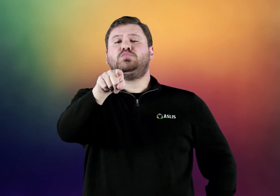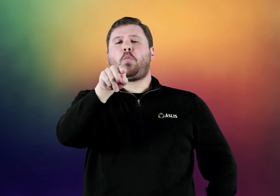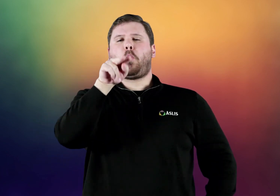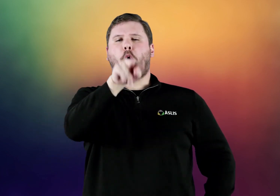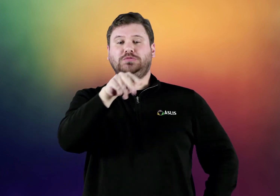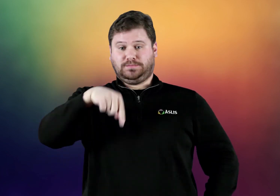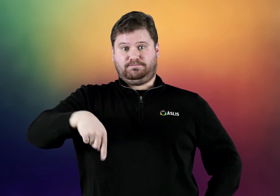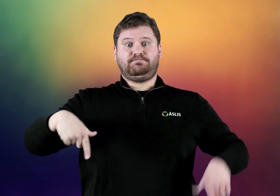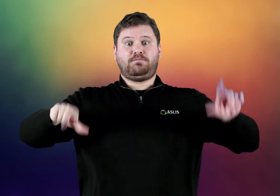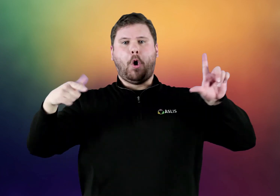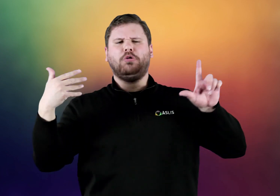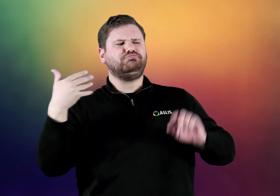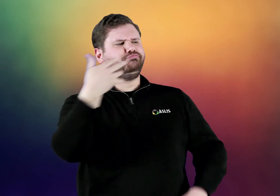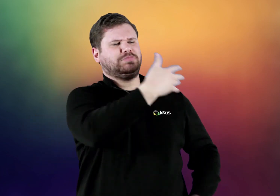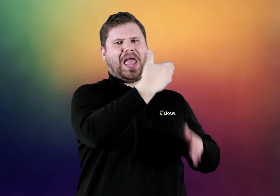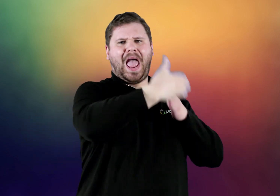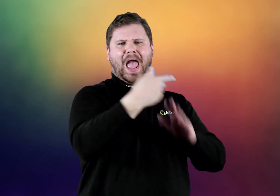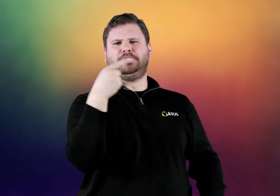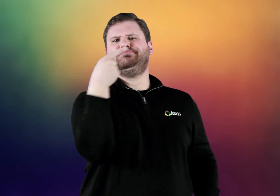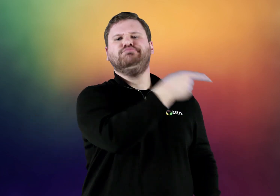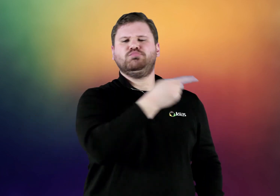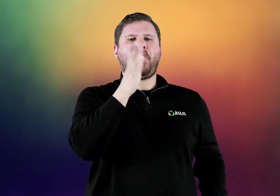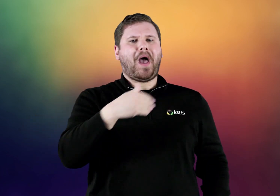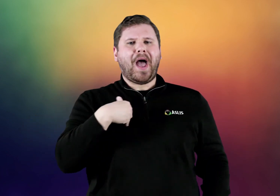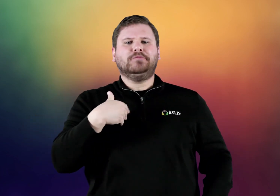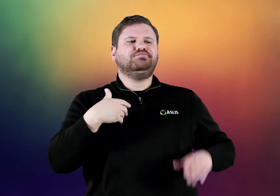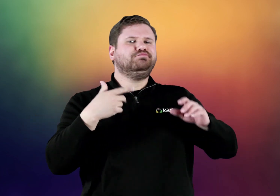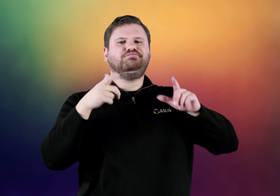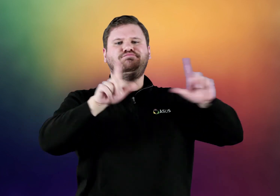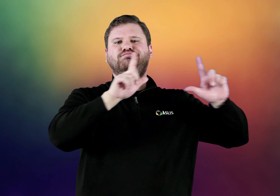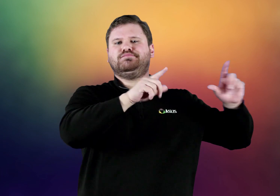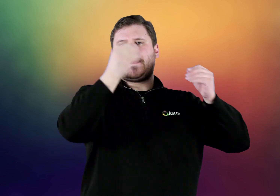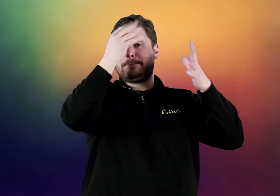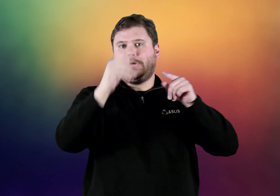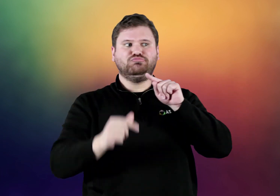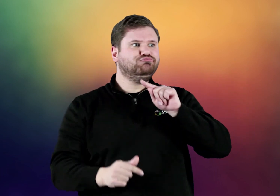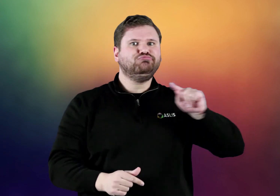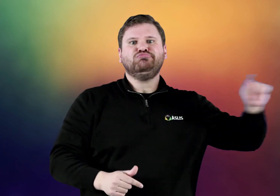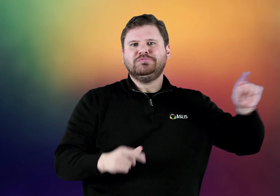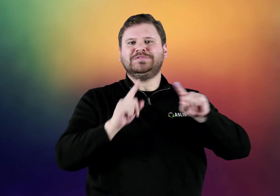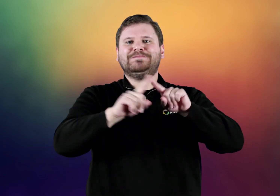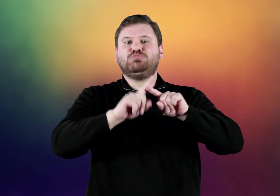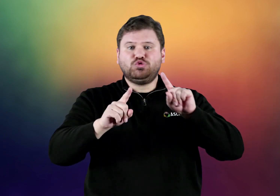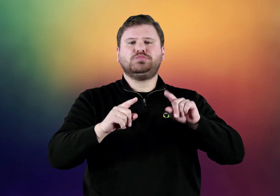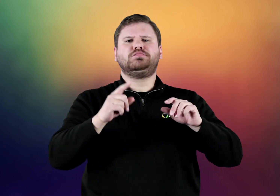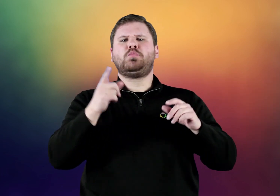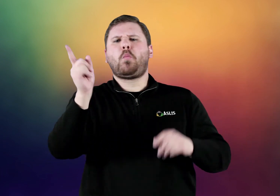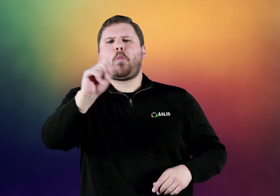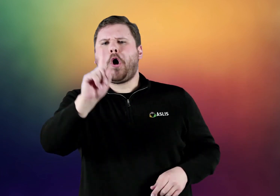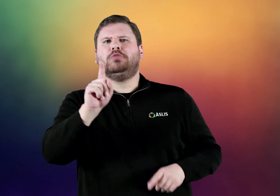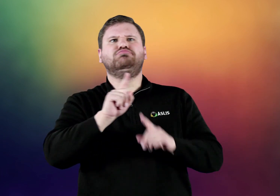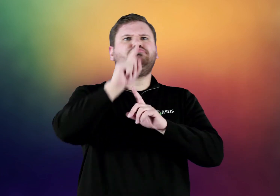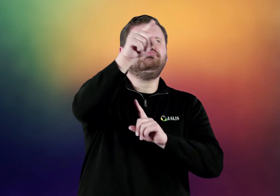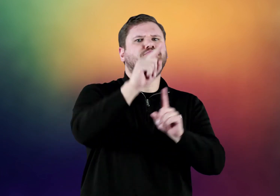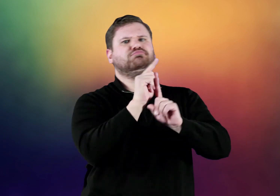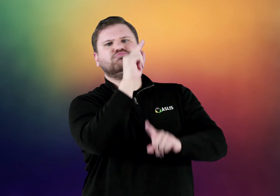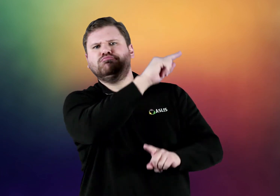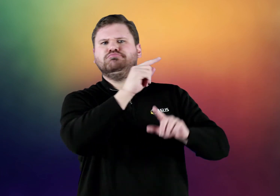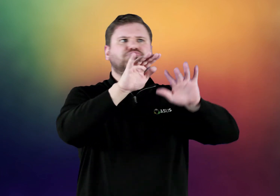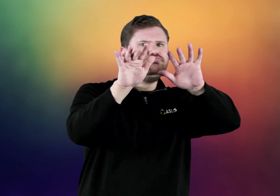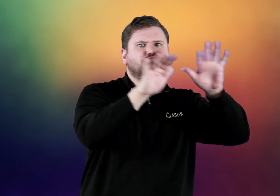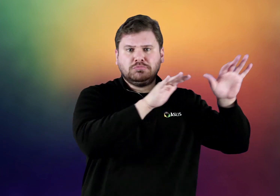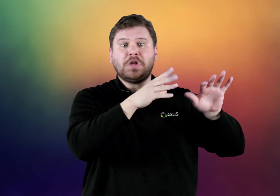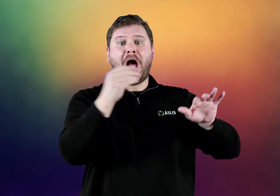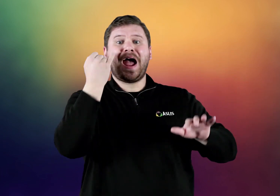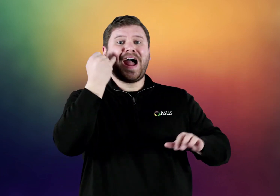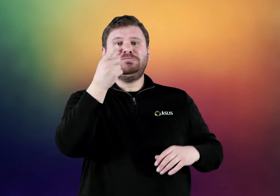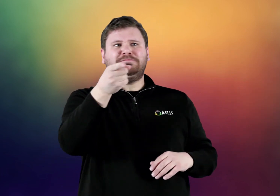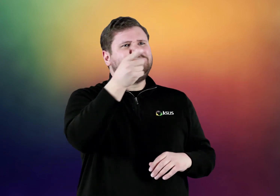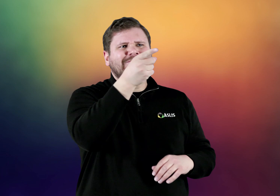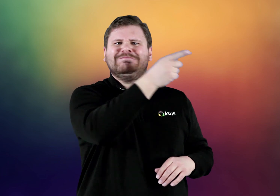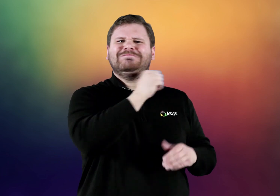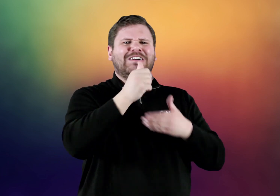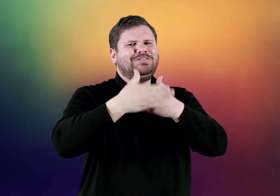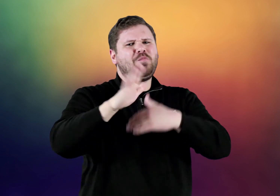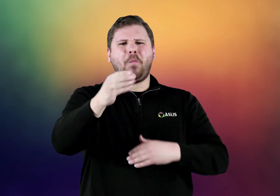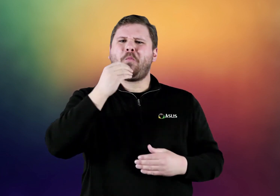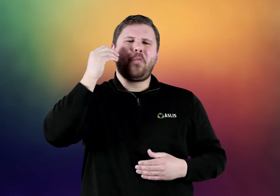You can look at the slides of information at the end of this vlog. If any of the locations are not near your home,